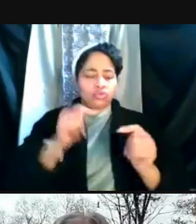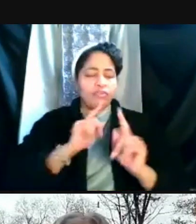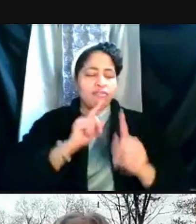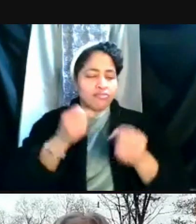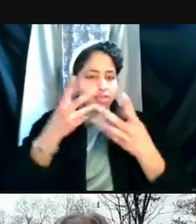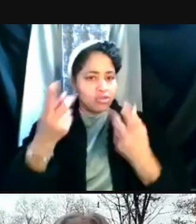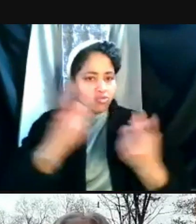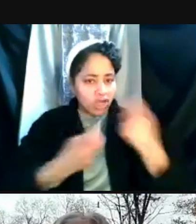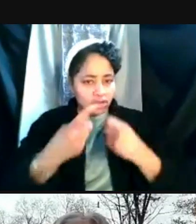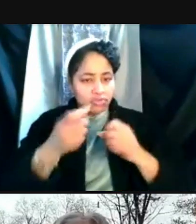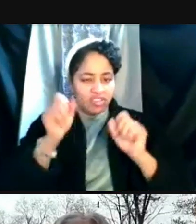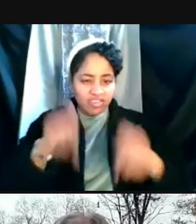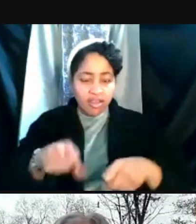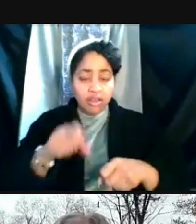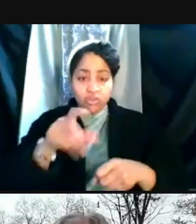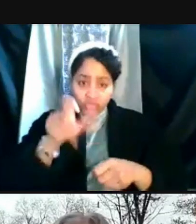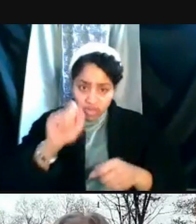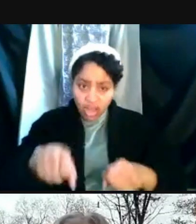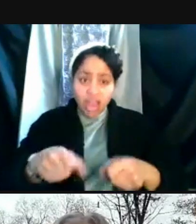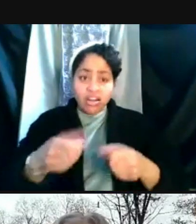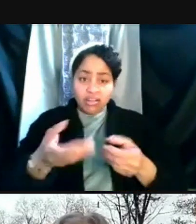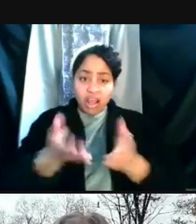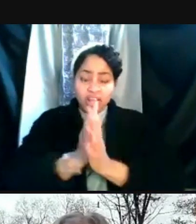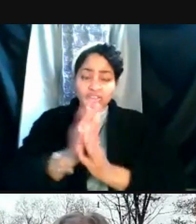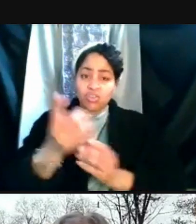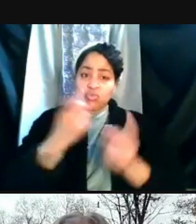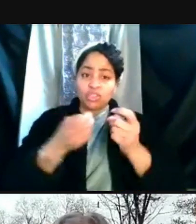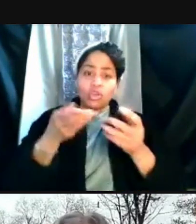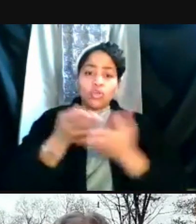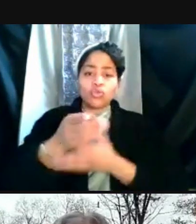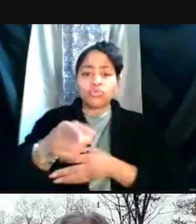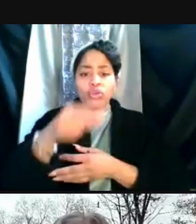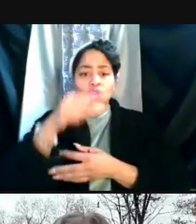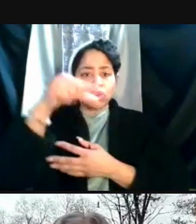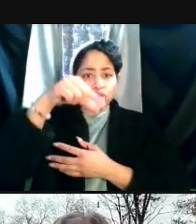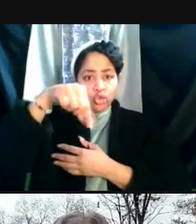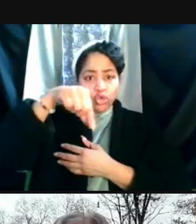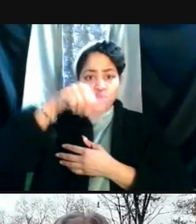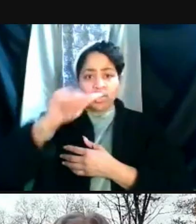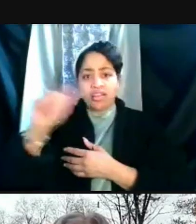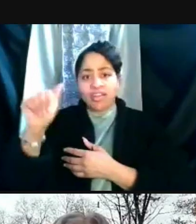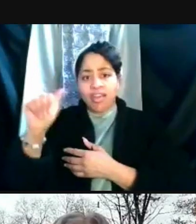And you could ask your questions via the Q and A function on your Zoom.